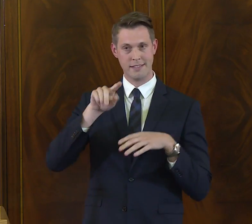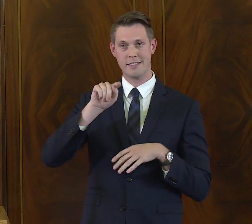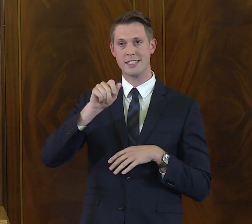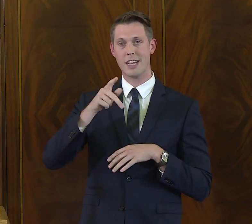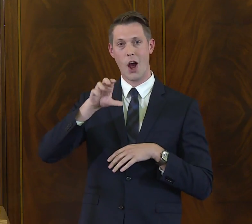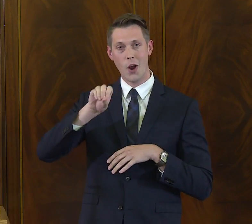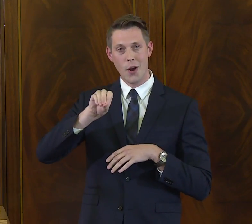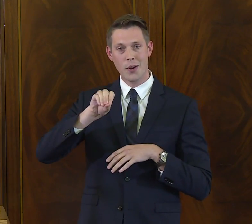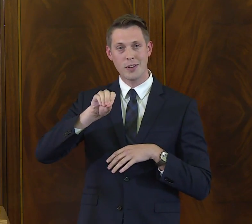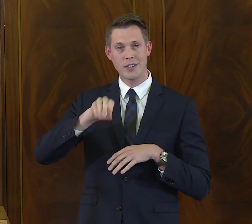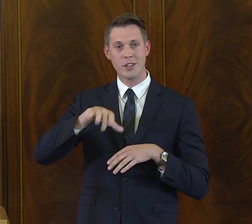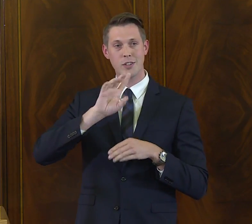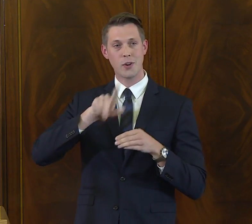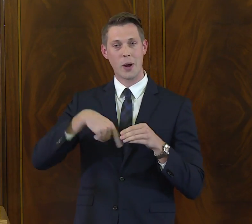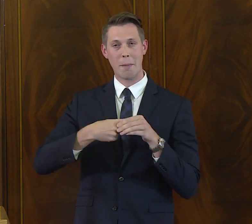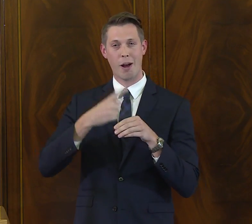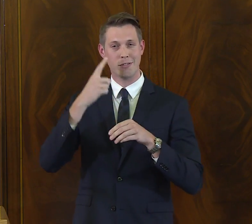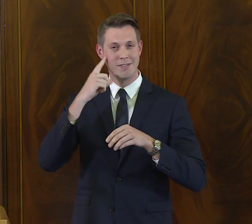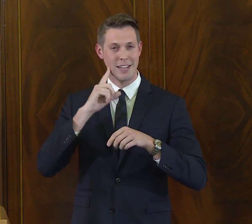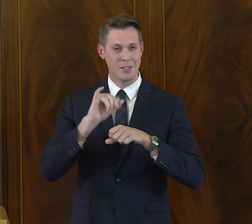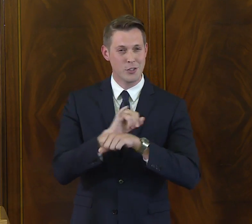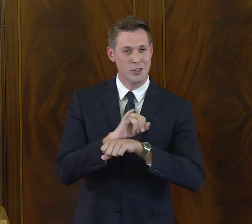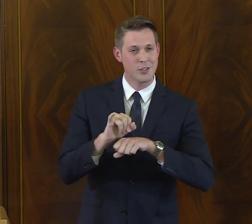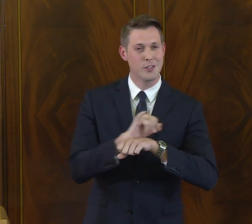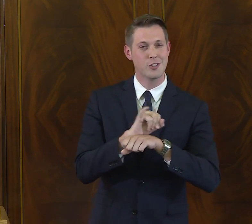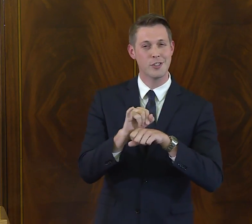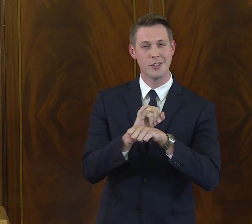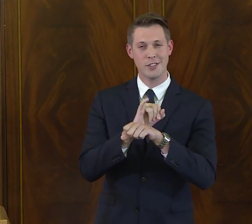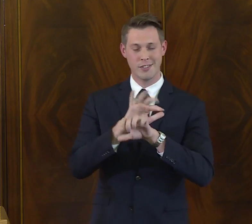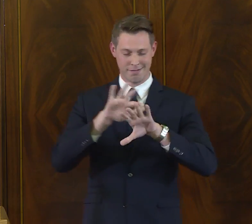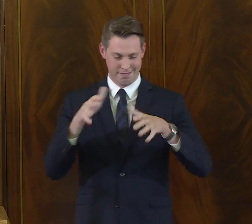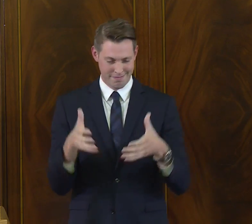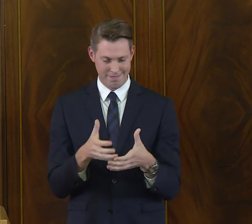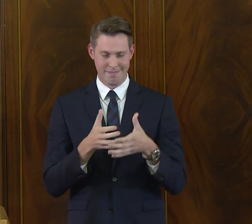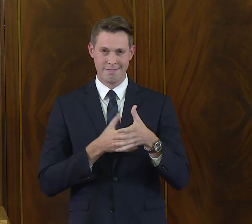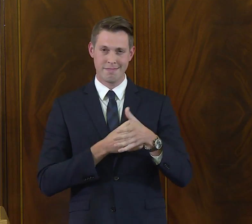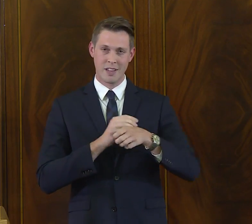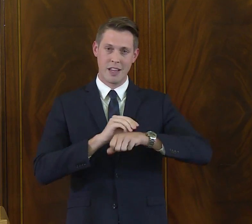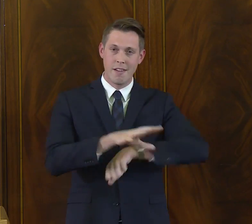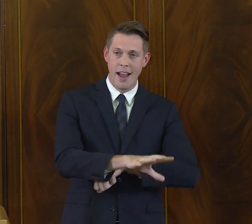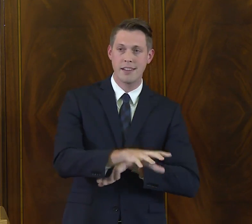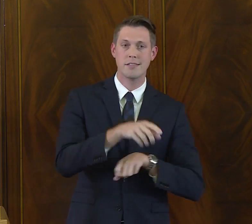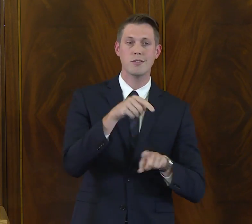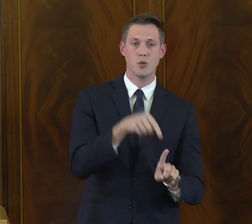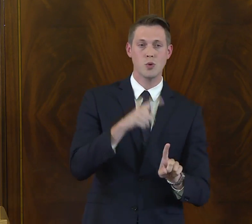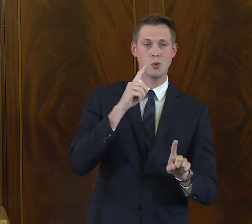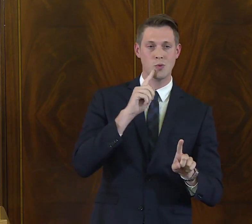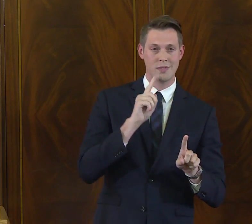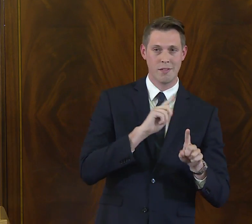We've had Congressman Takano talk about deaf interns